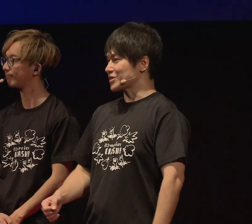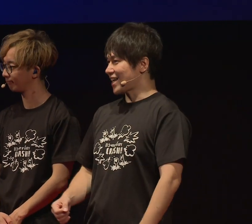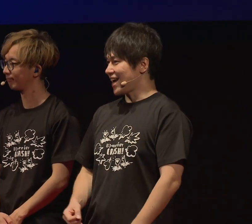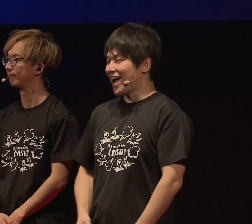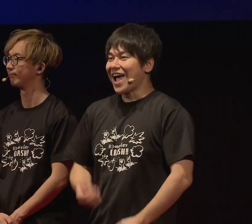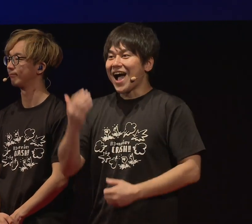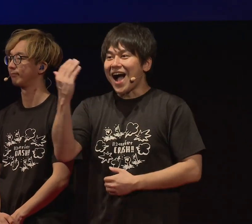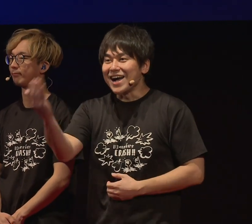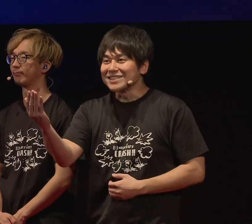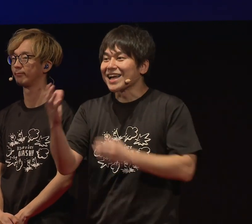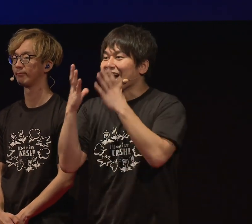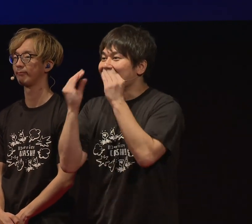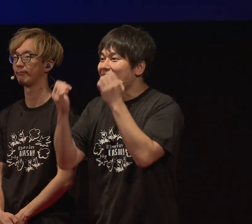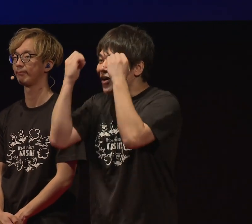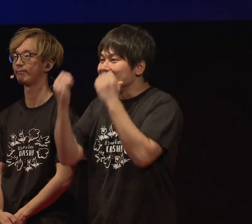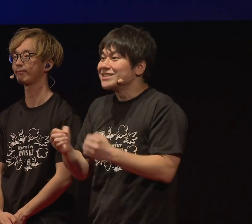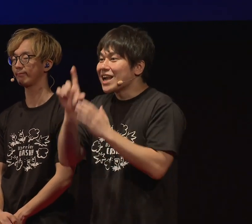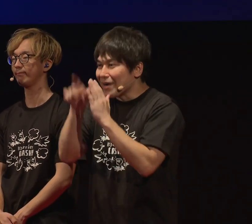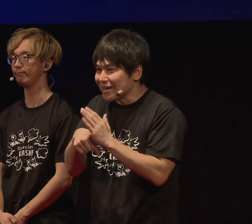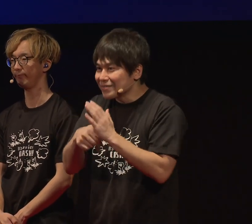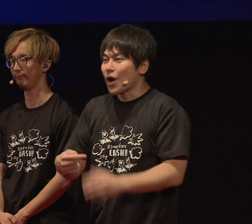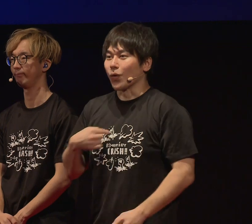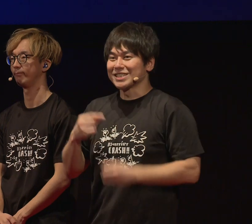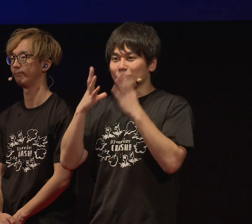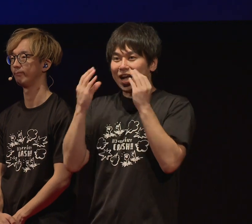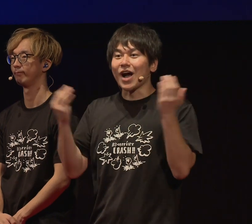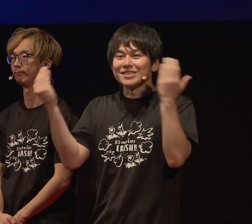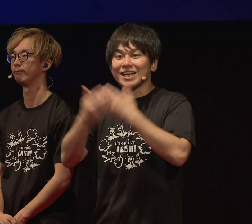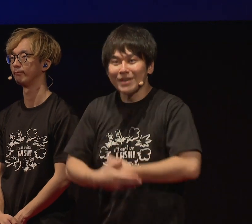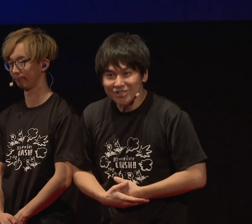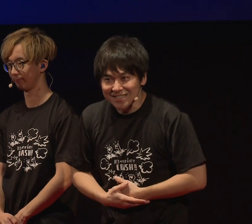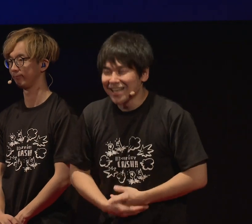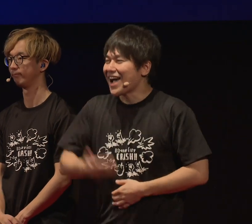Also, if the other person smiles, it makes you smile.